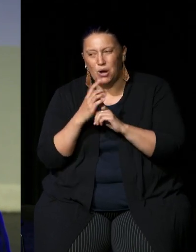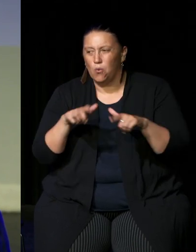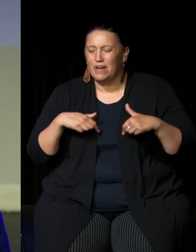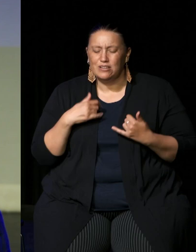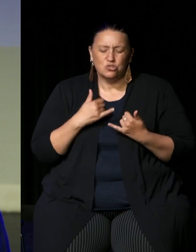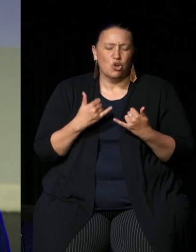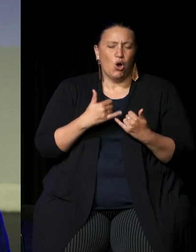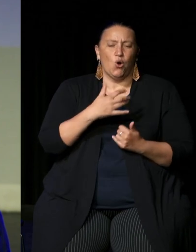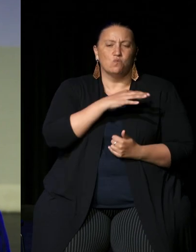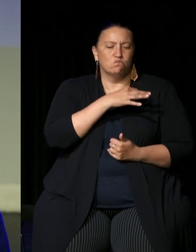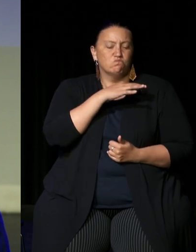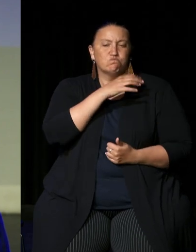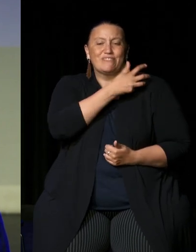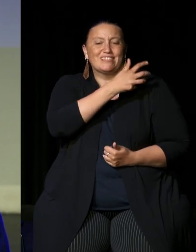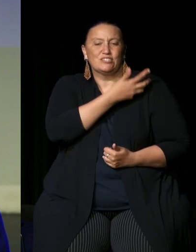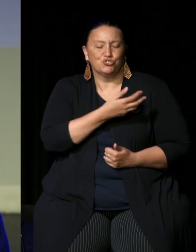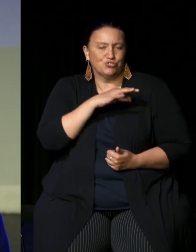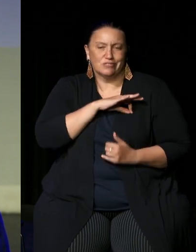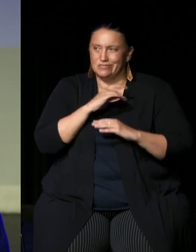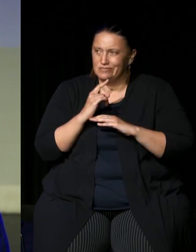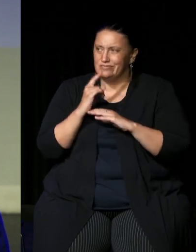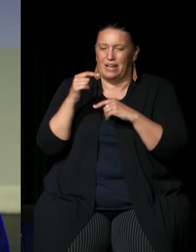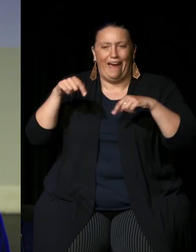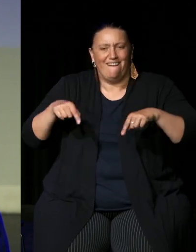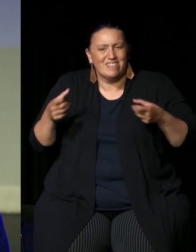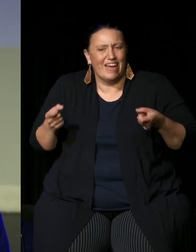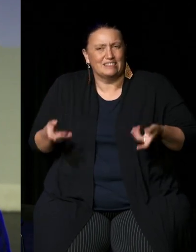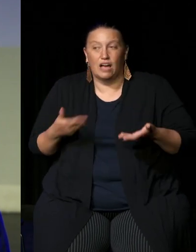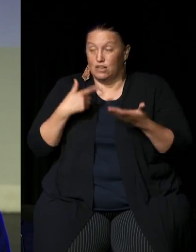to have that and I really want to acknowledge all the Aboriginal and Torres Strait Islander